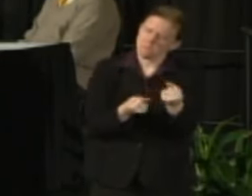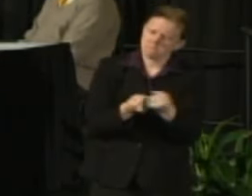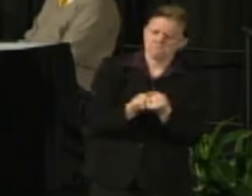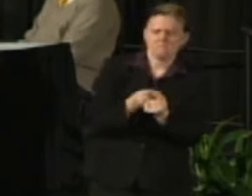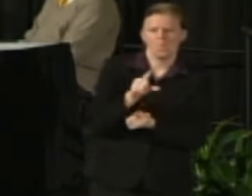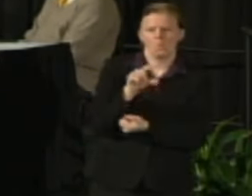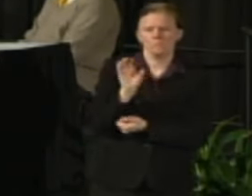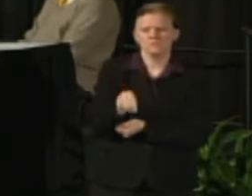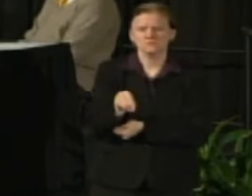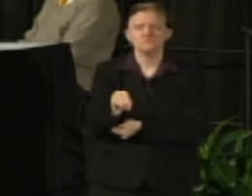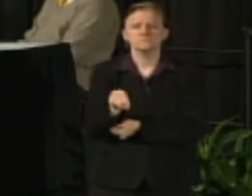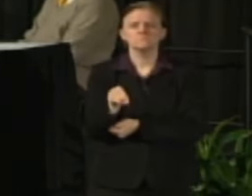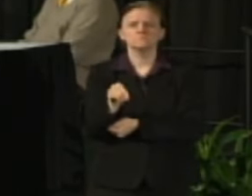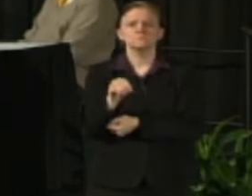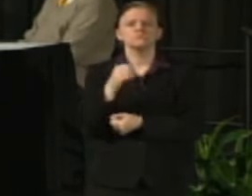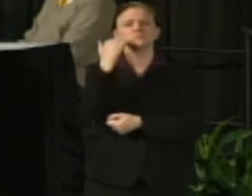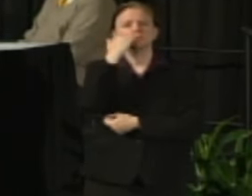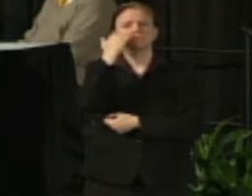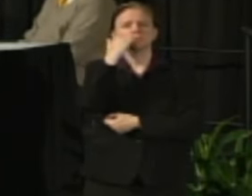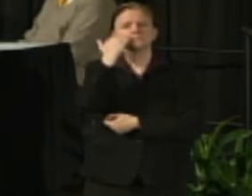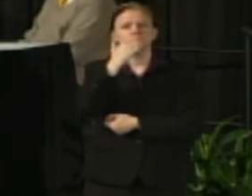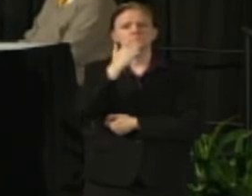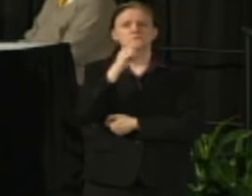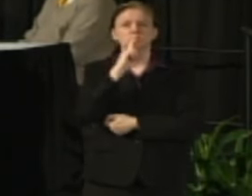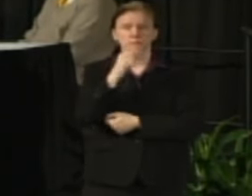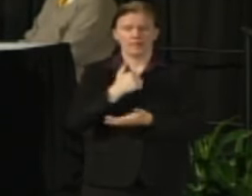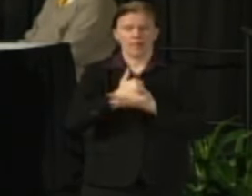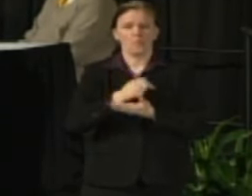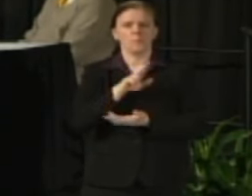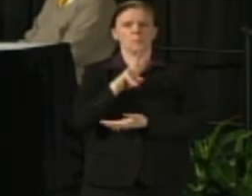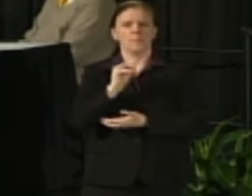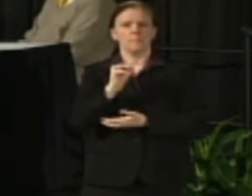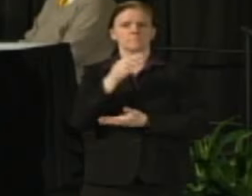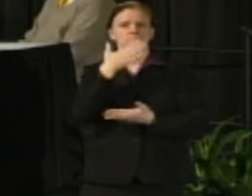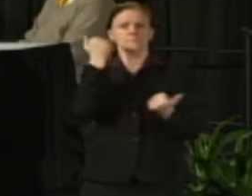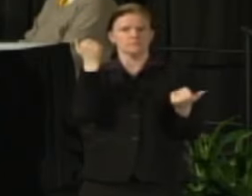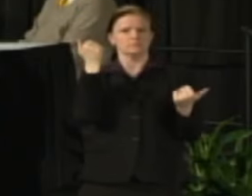things that you're doing every day to continue to make UWM great on the research,